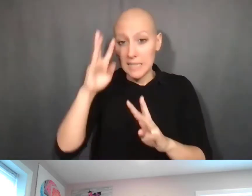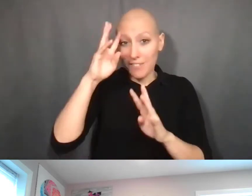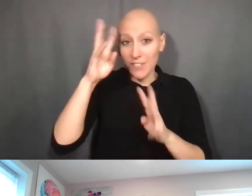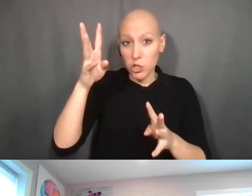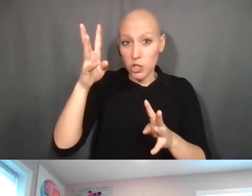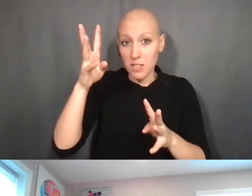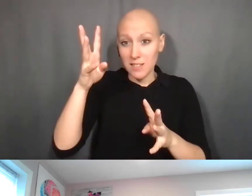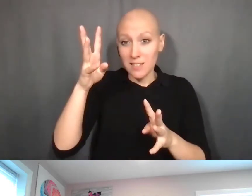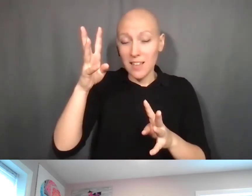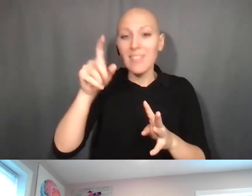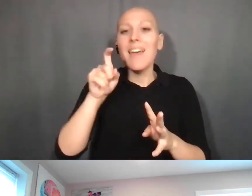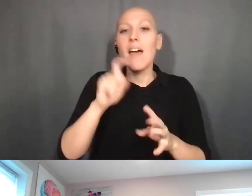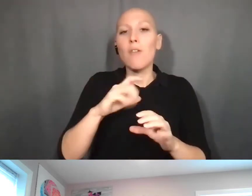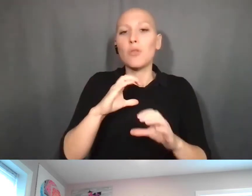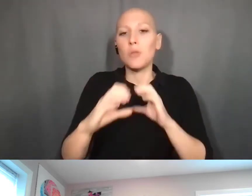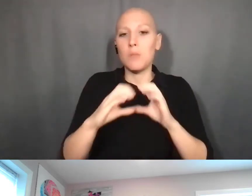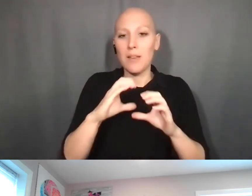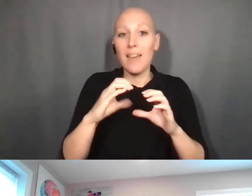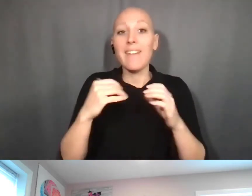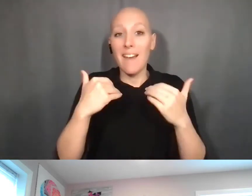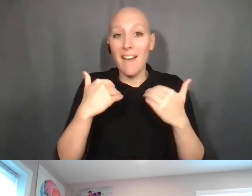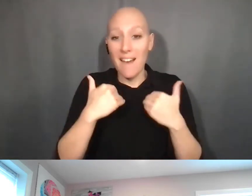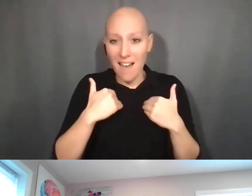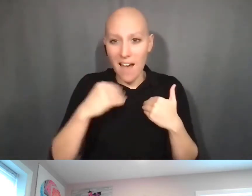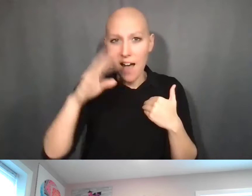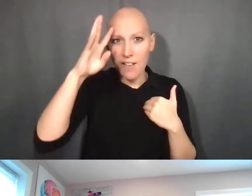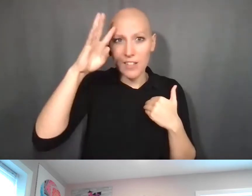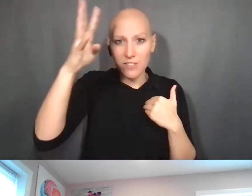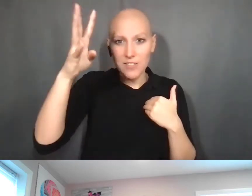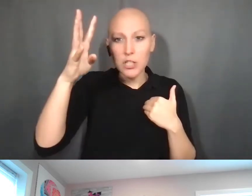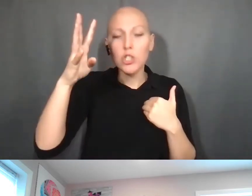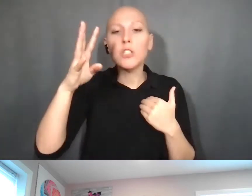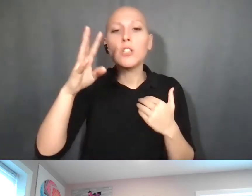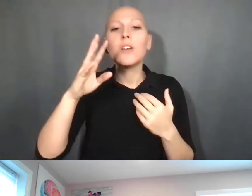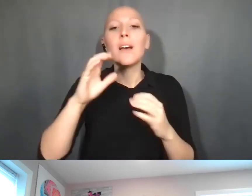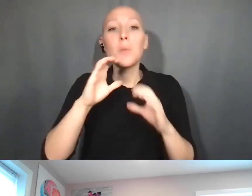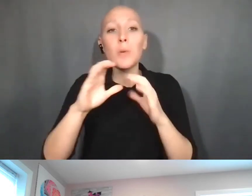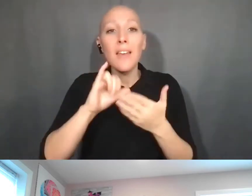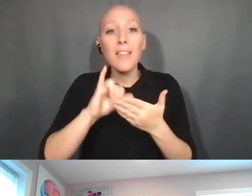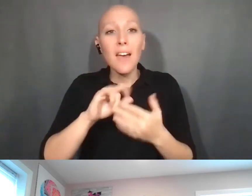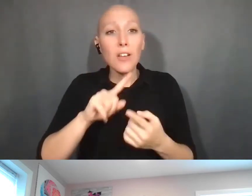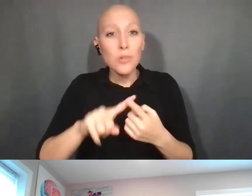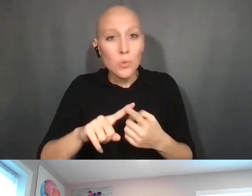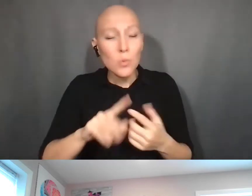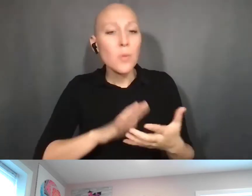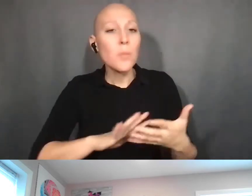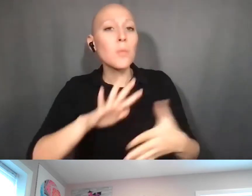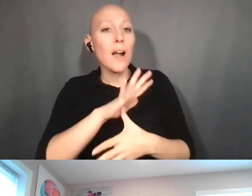that there is an invention to the prime awardee so that they can fill out all the other required reporting,